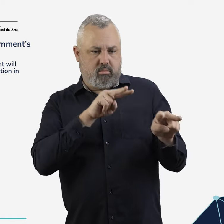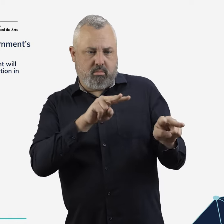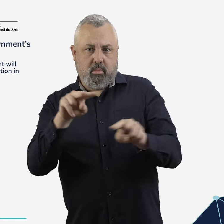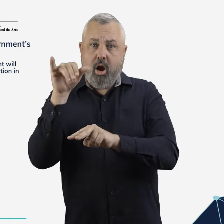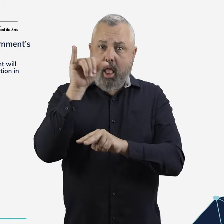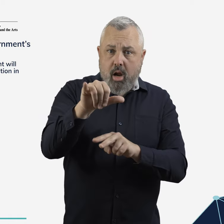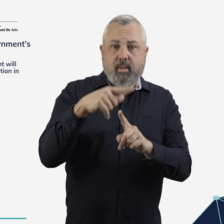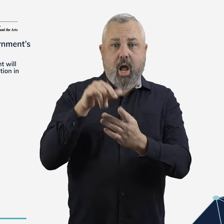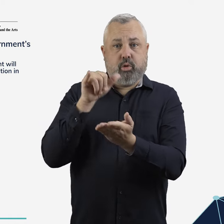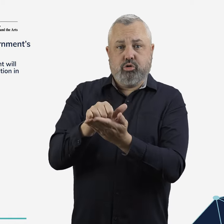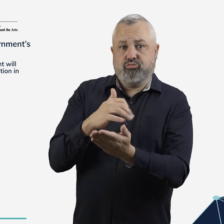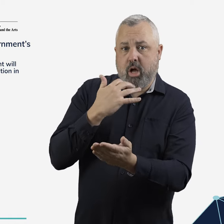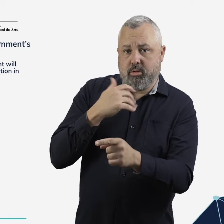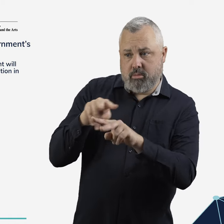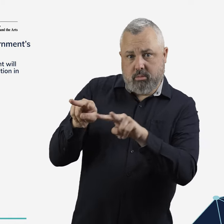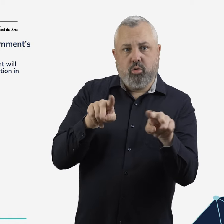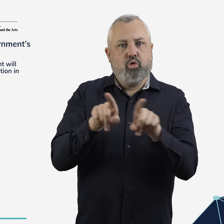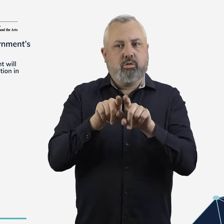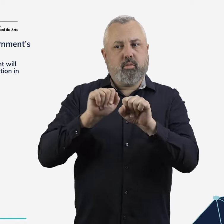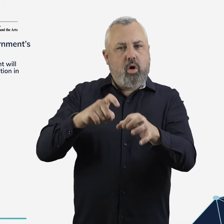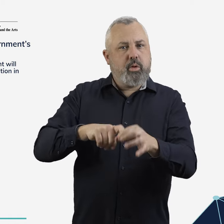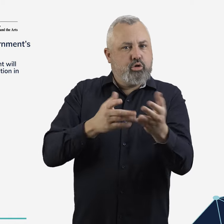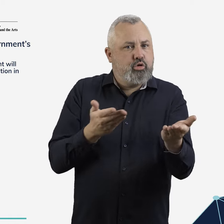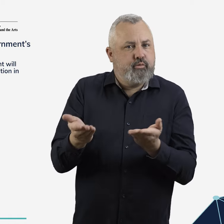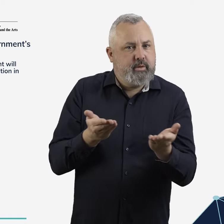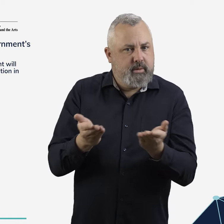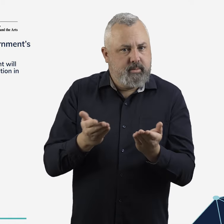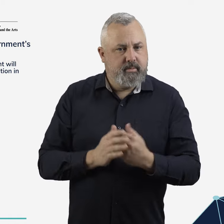monitor airline and airport prices and performance.